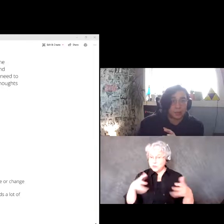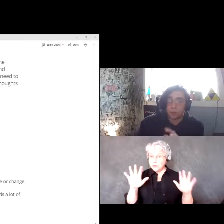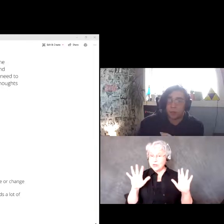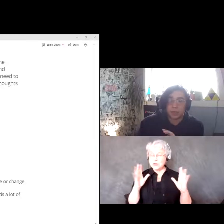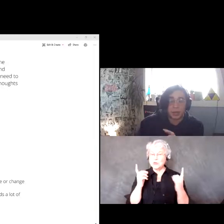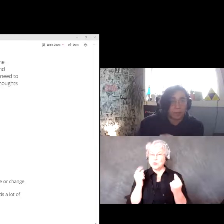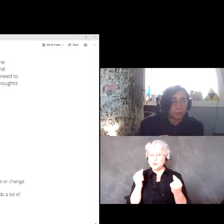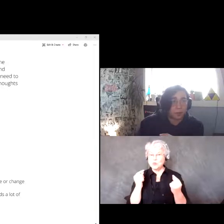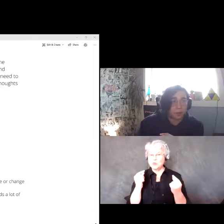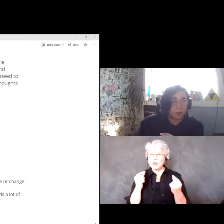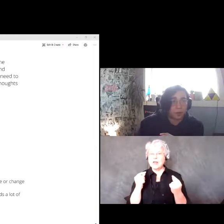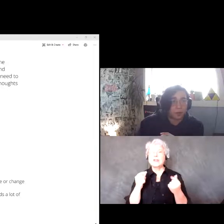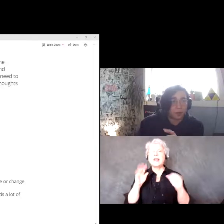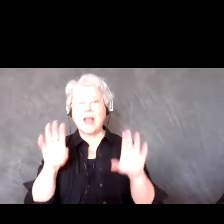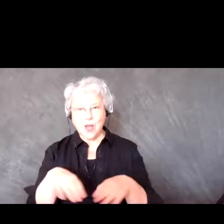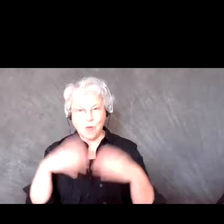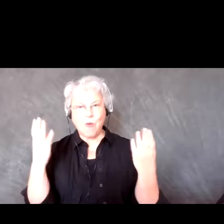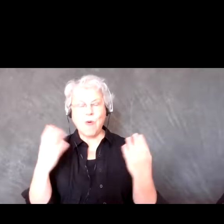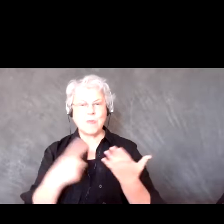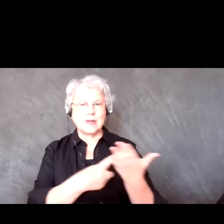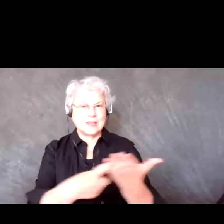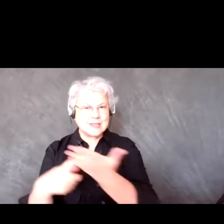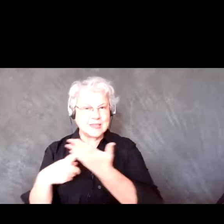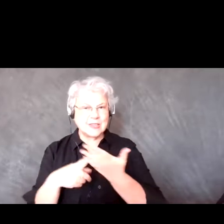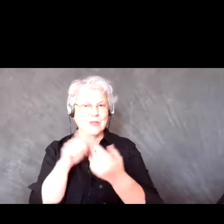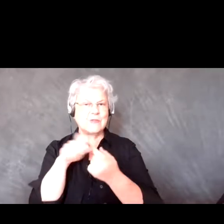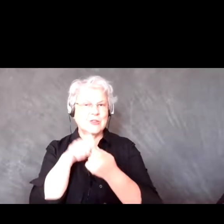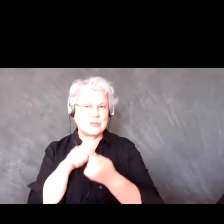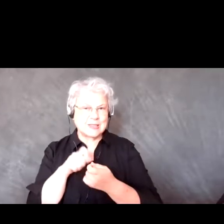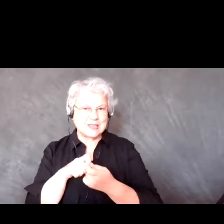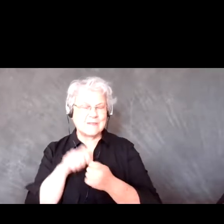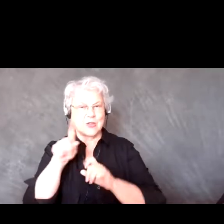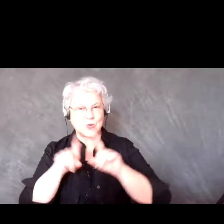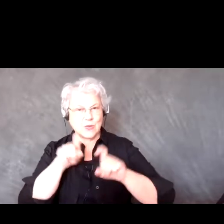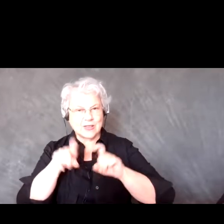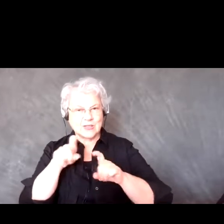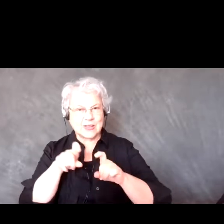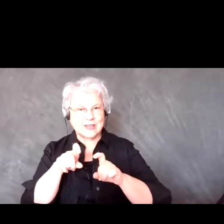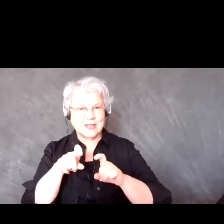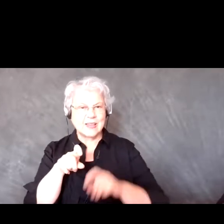open it up for specific questions. Let's see, I've got a couple here.